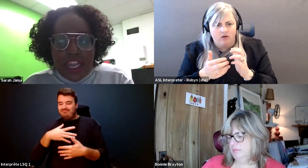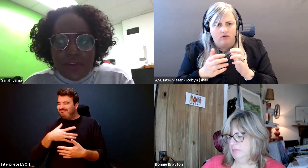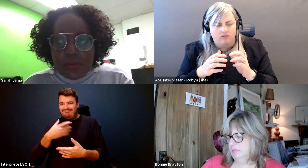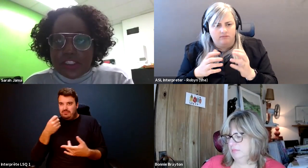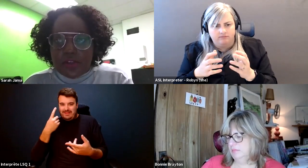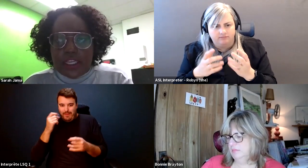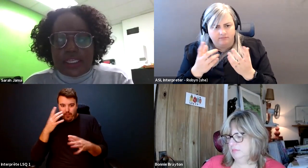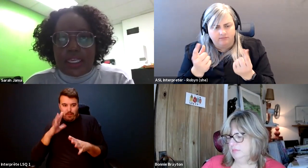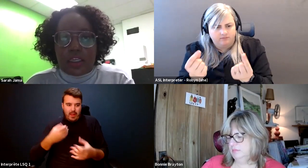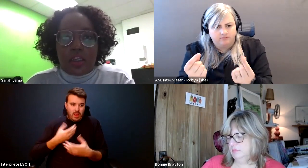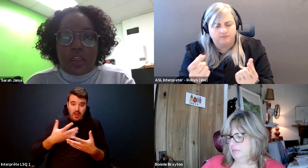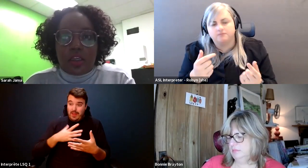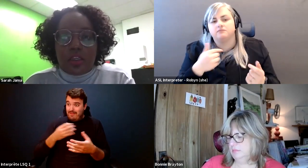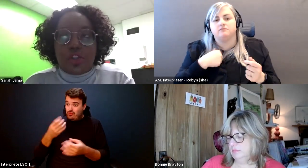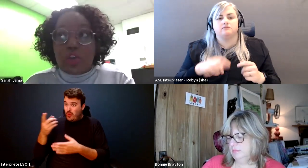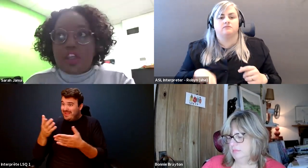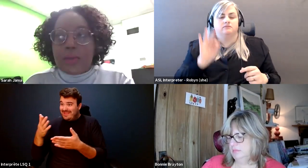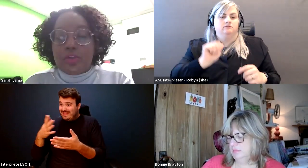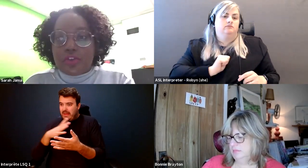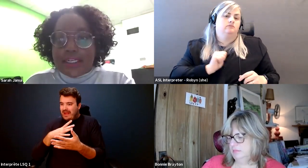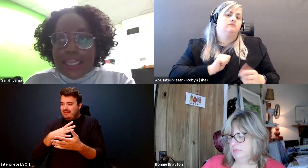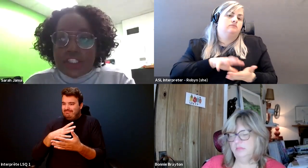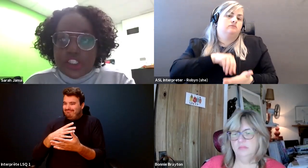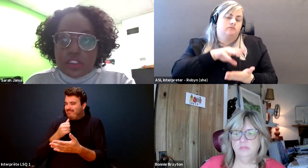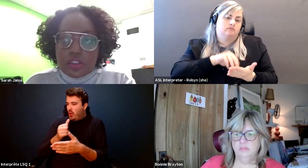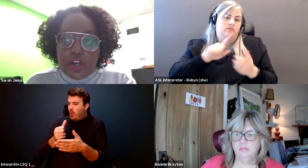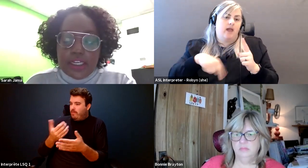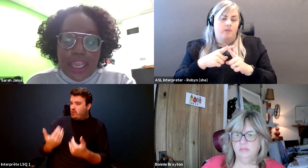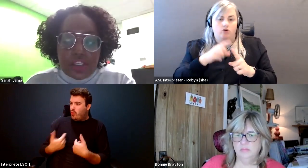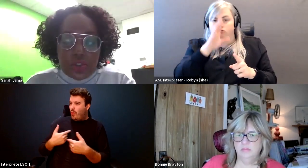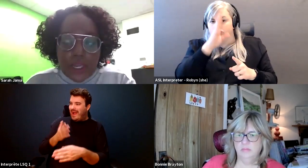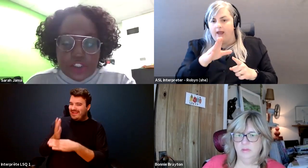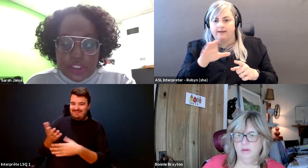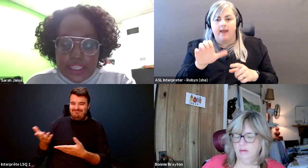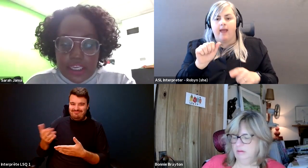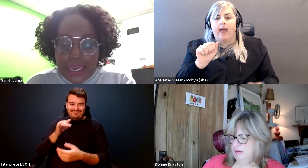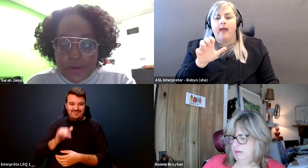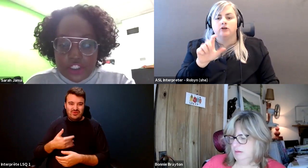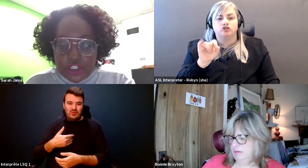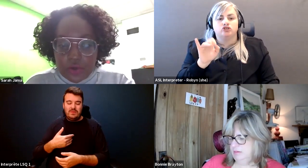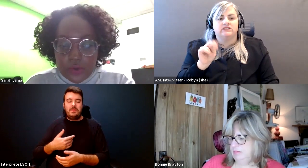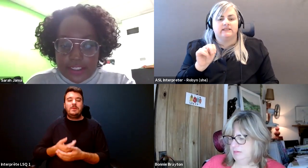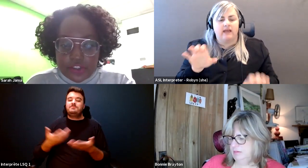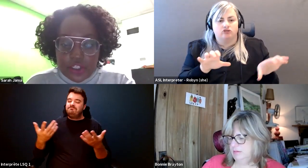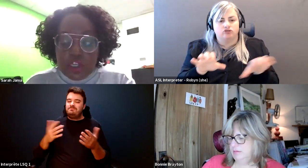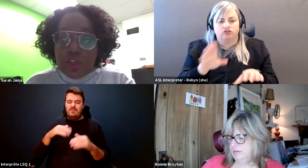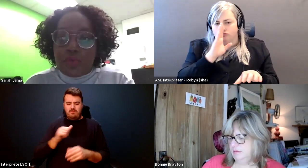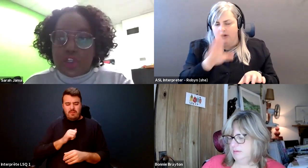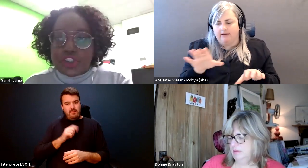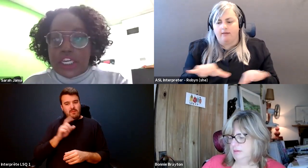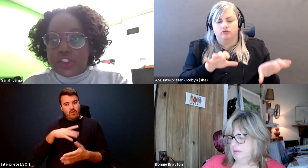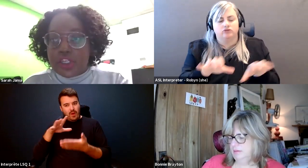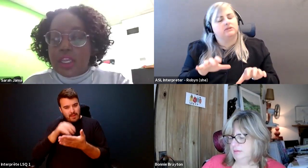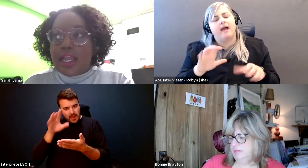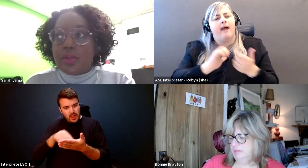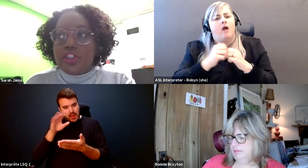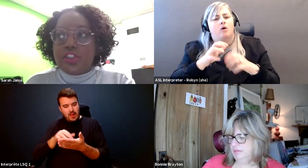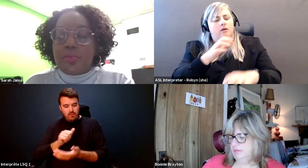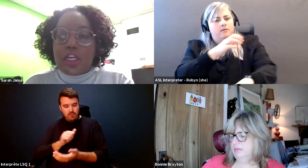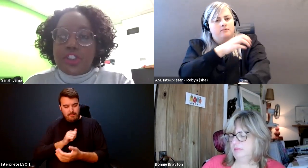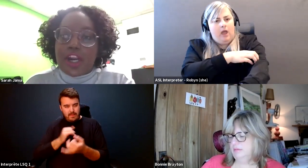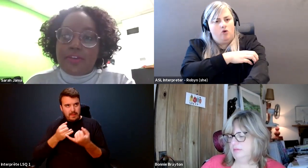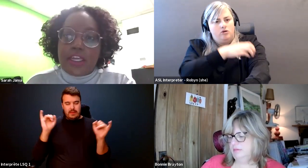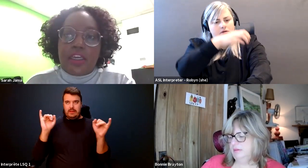Sarah Jama: I found myself taking learning about direct action right, how do you actually take power into your own hands to force change I learned to block traffic.